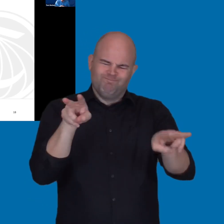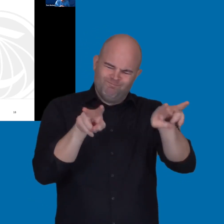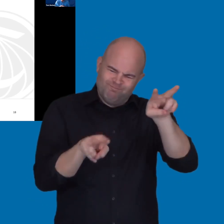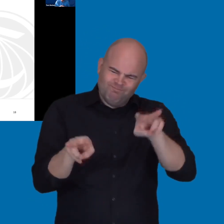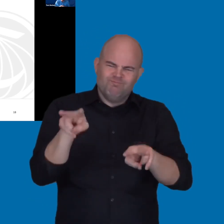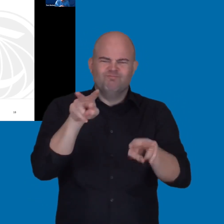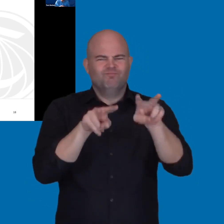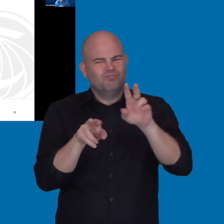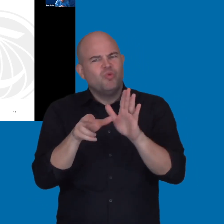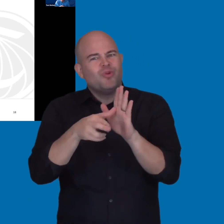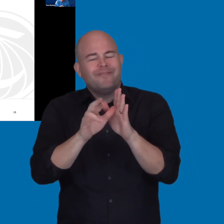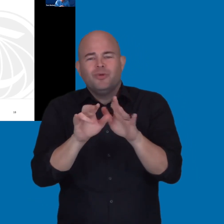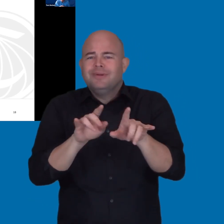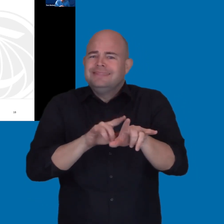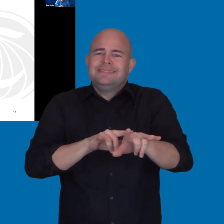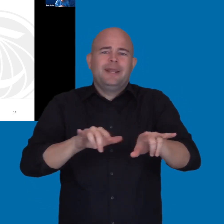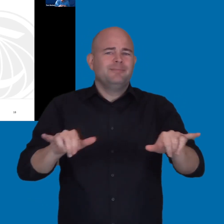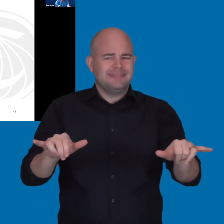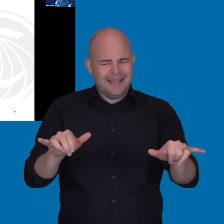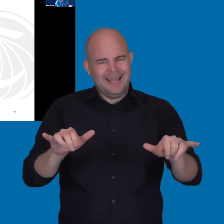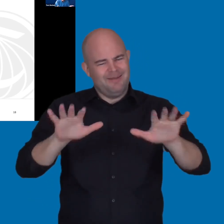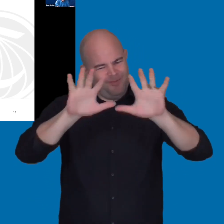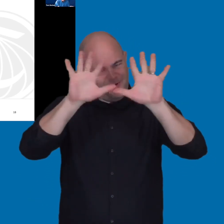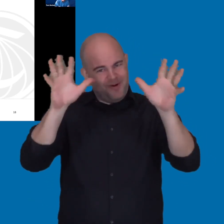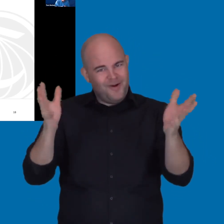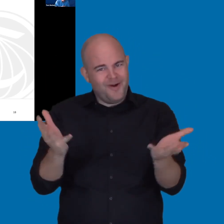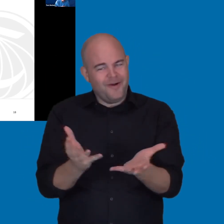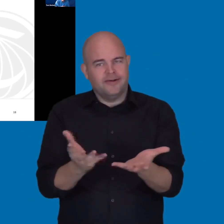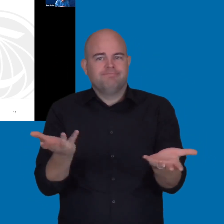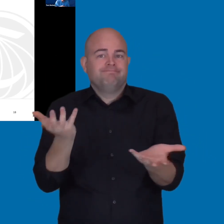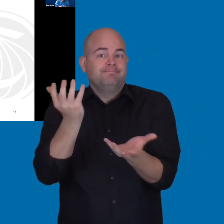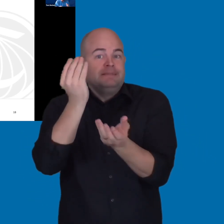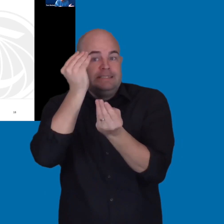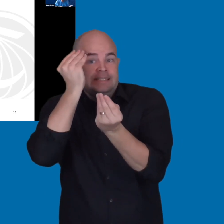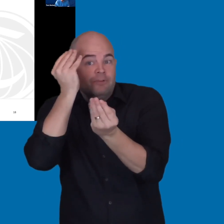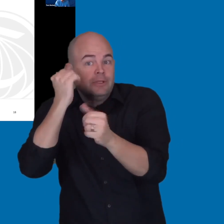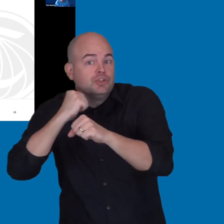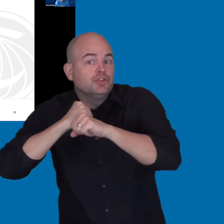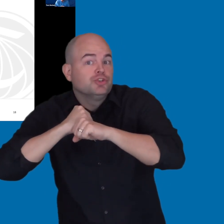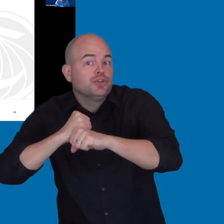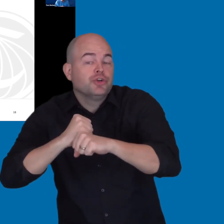to review at the same time, such as information security. Such as enterprise support.